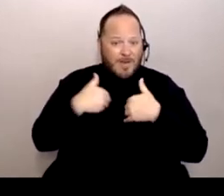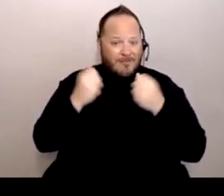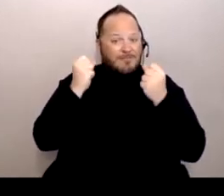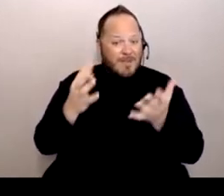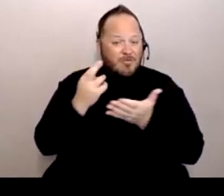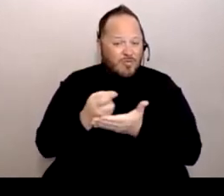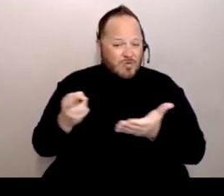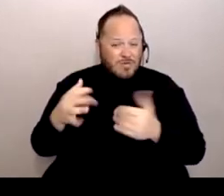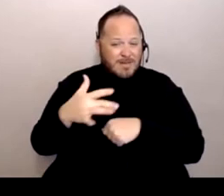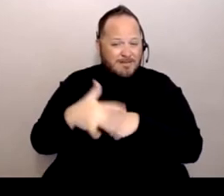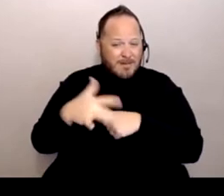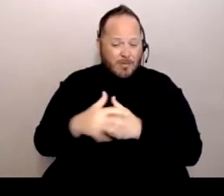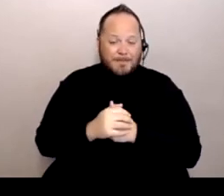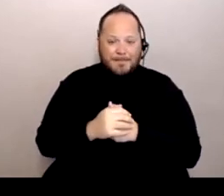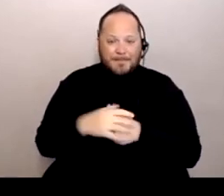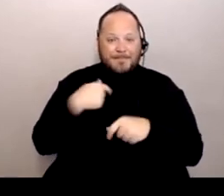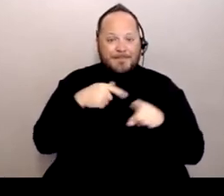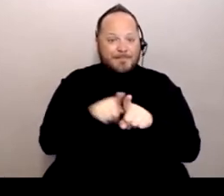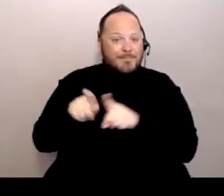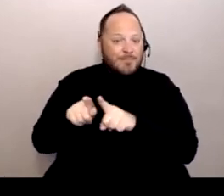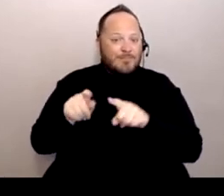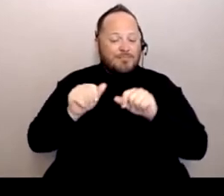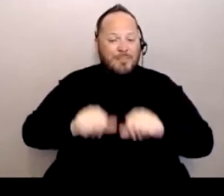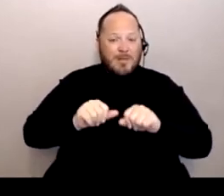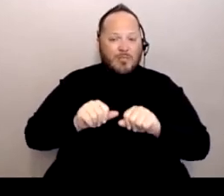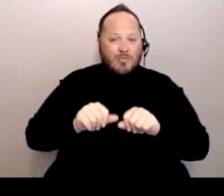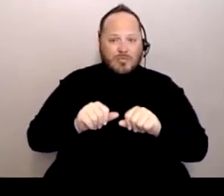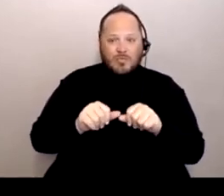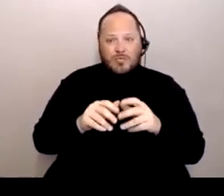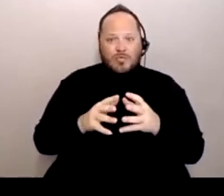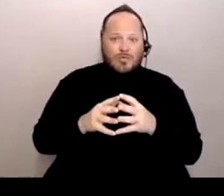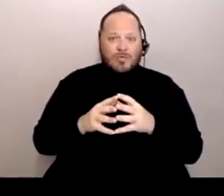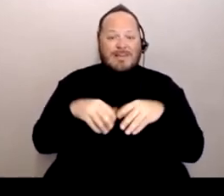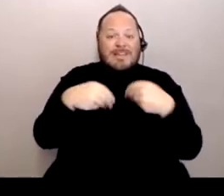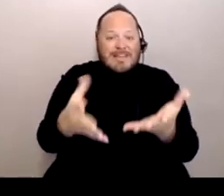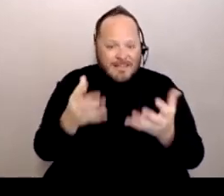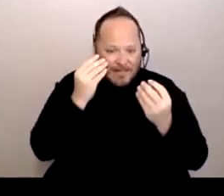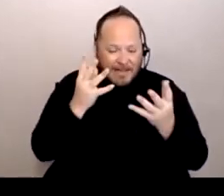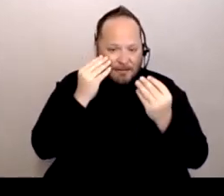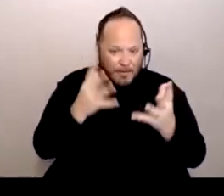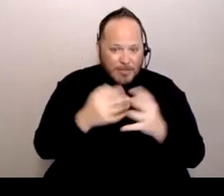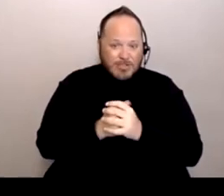I'm also able to give information. So I mean, you know, there's so many different things.